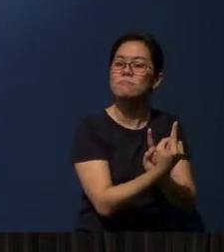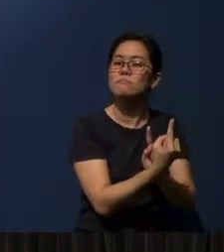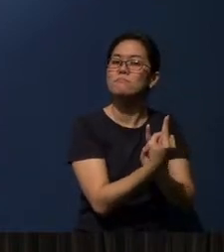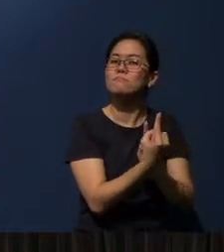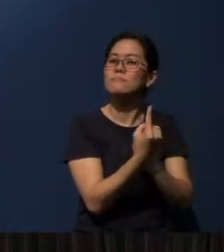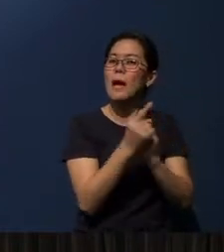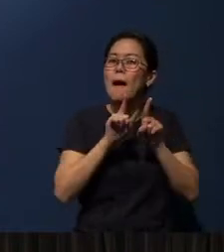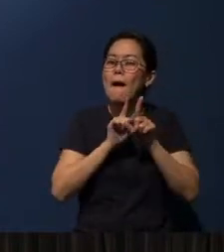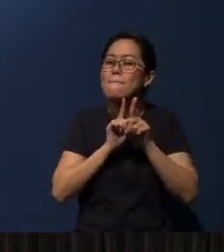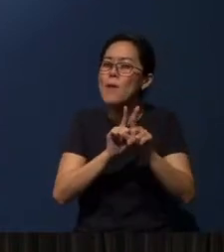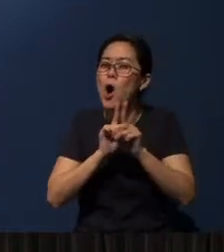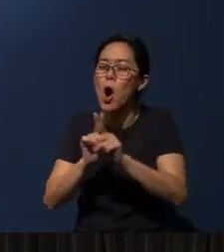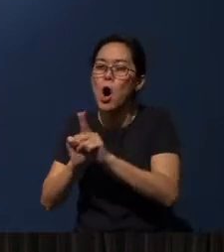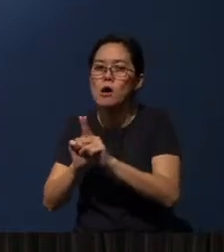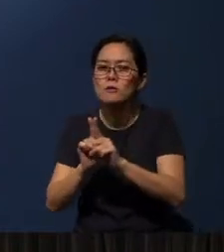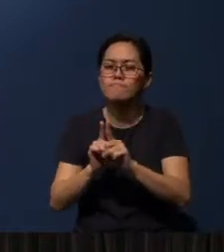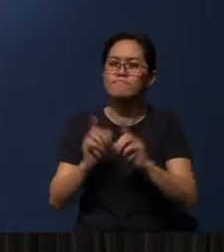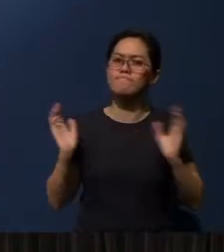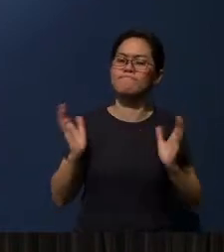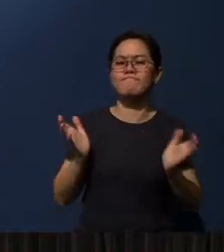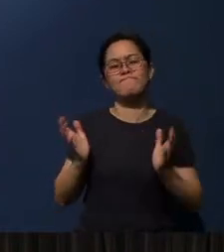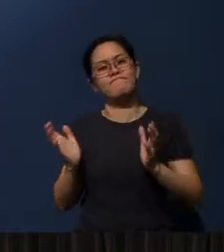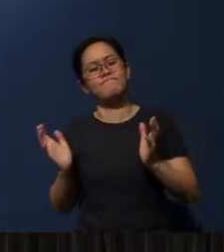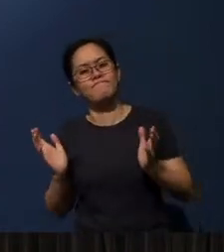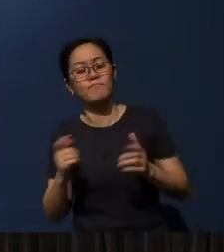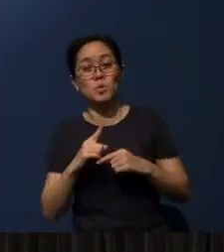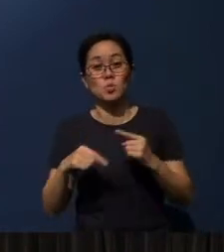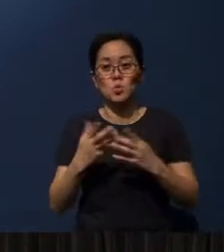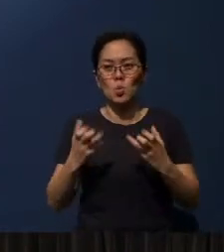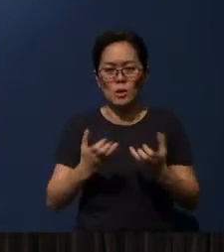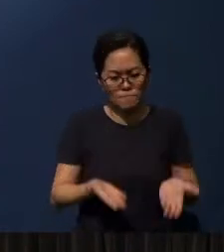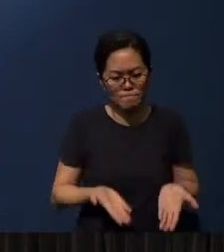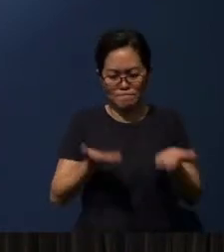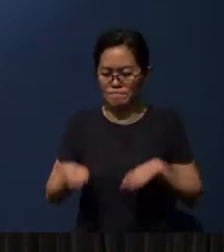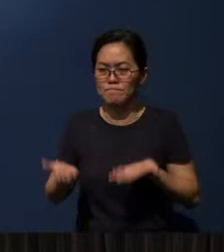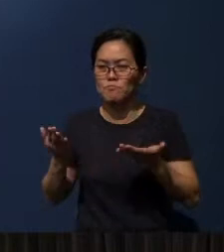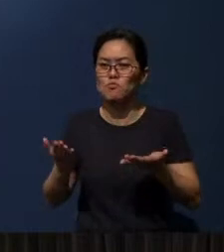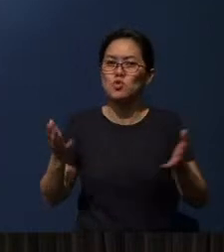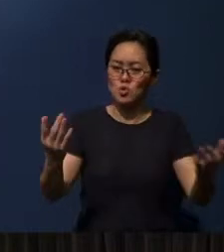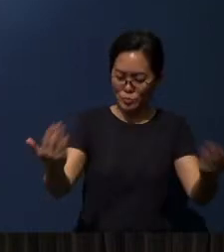has to do a lot with talking. When you want to bring up somebody in discipleship, you brought the person along and say,